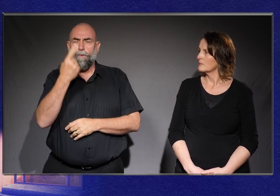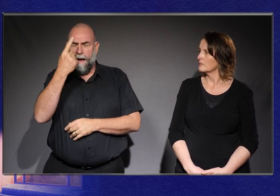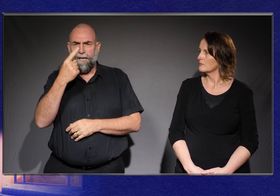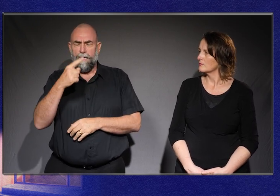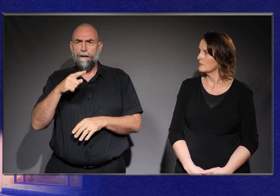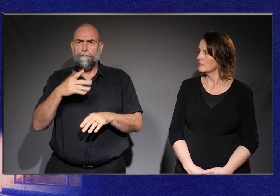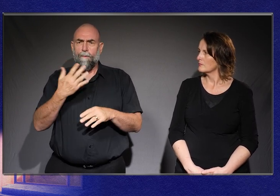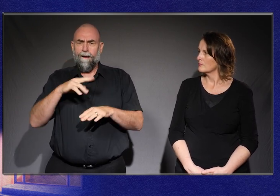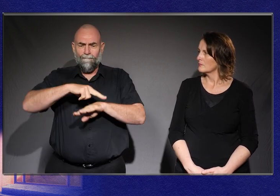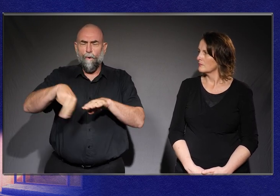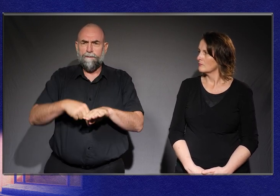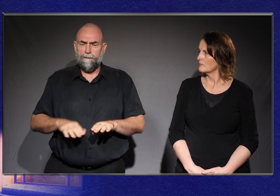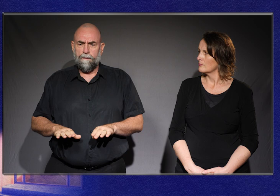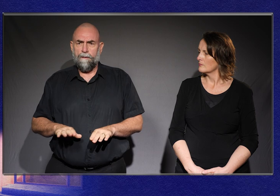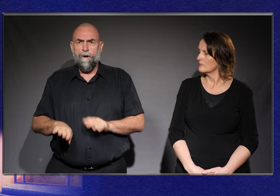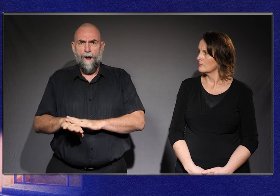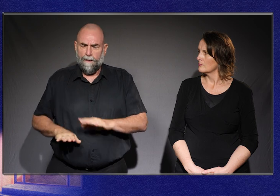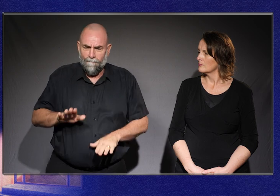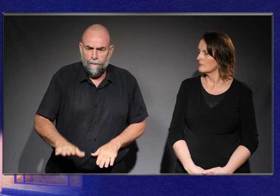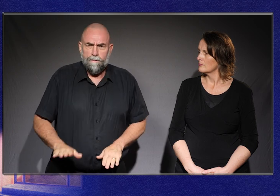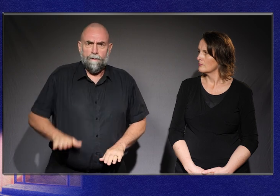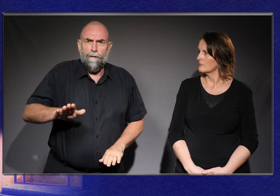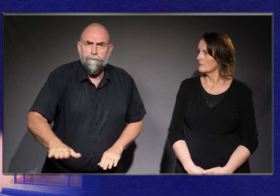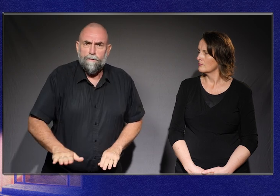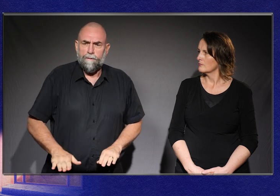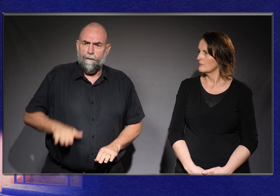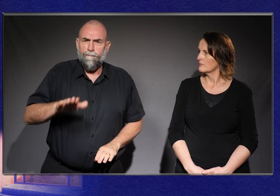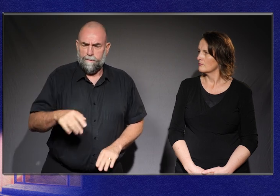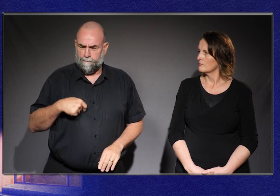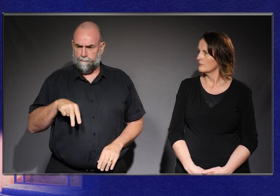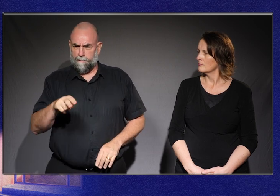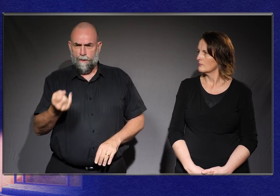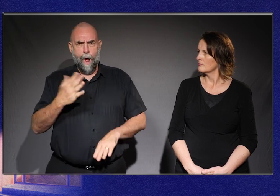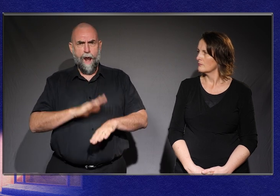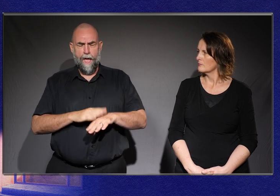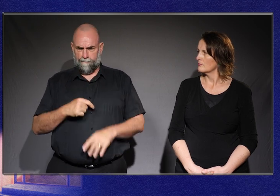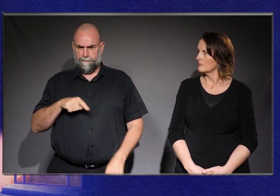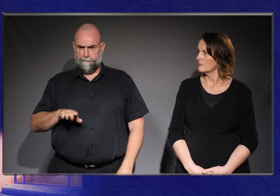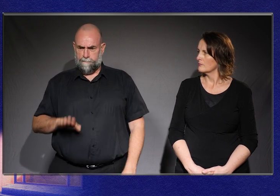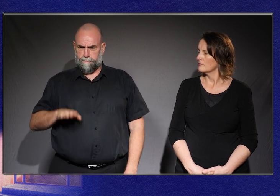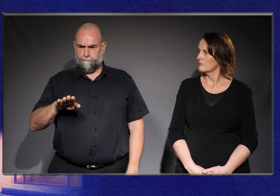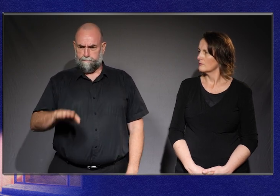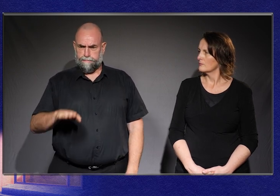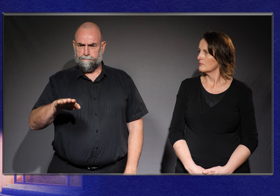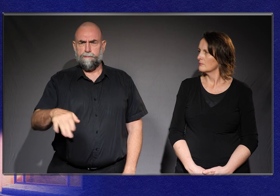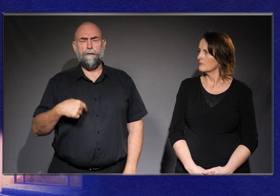So, it goes right footprint, right footprint, right footprint, no corresponding left footprint.